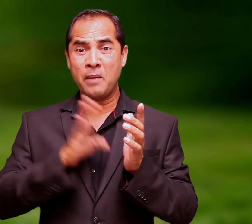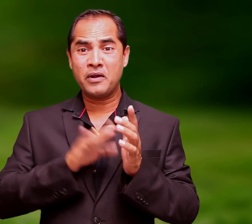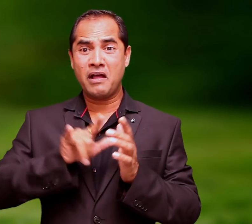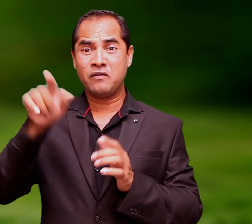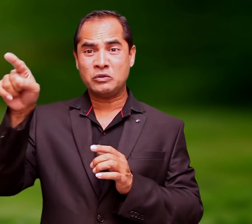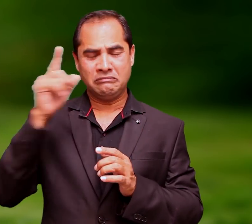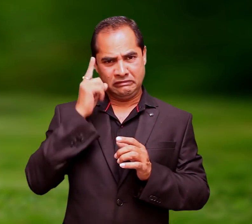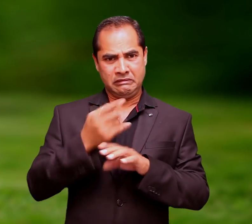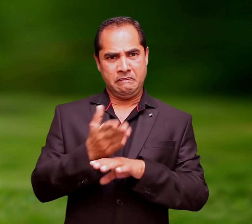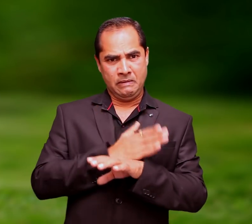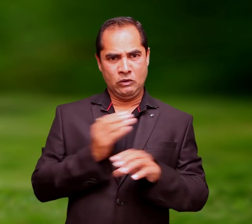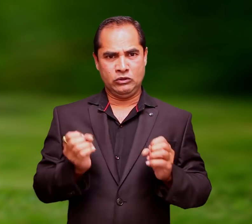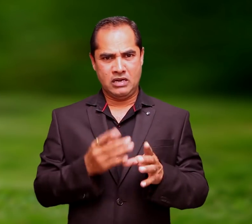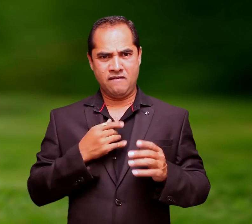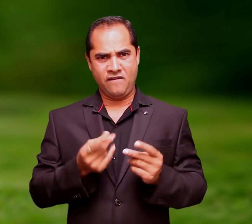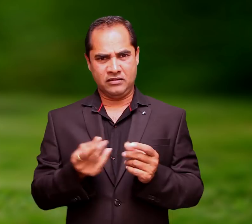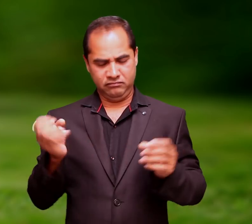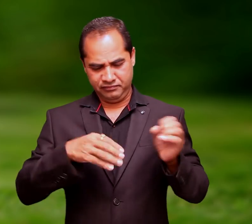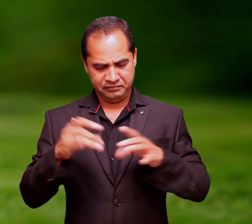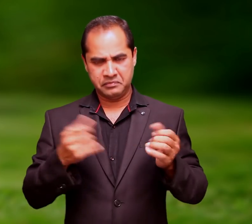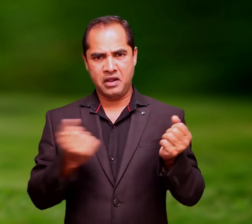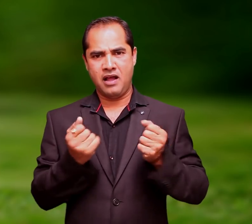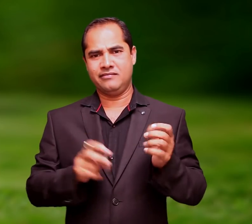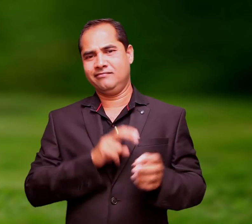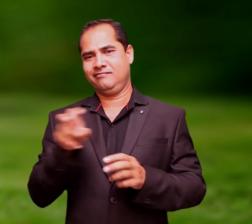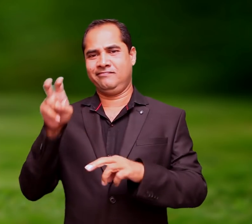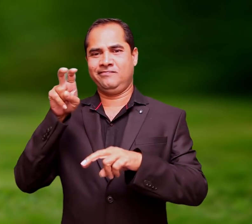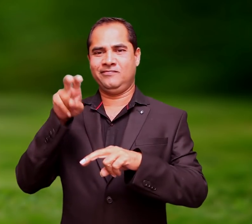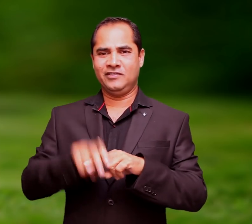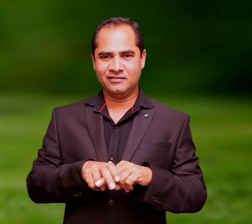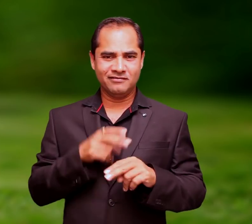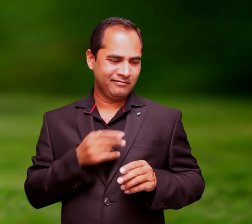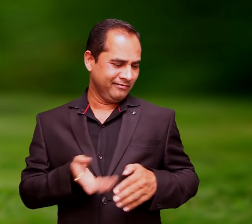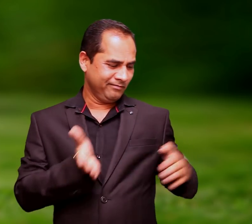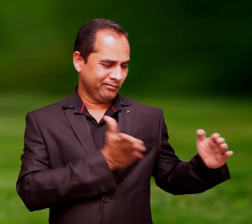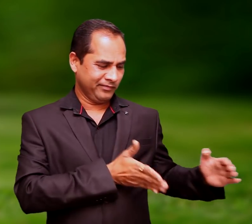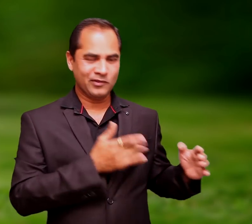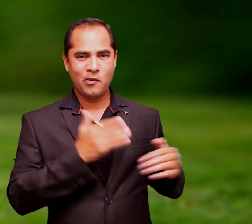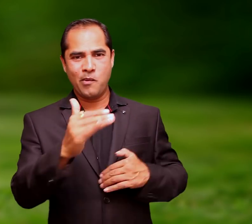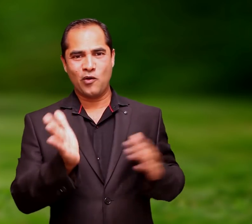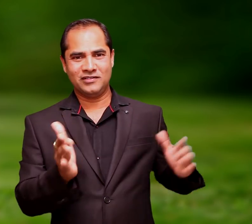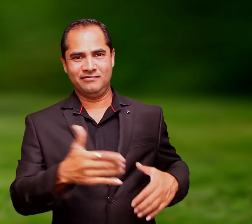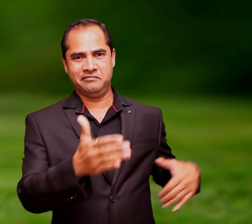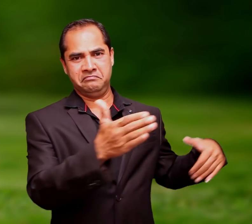The airport was five miles away, so I packed Mijbil into a box and I took a